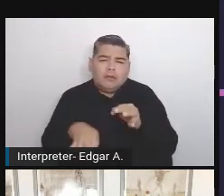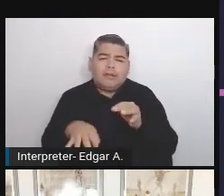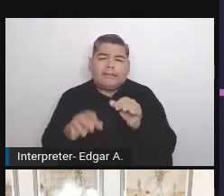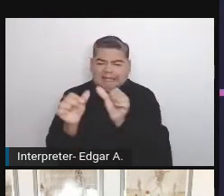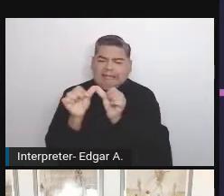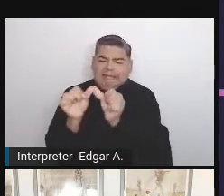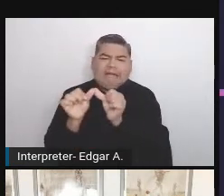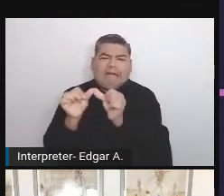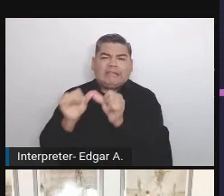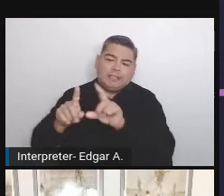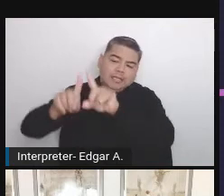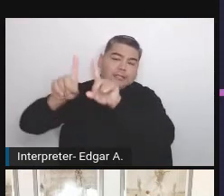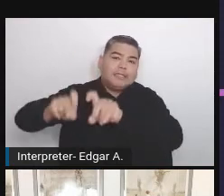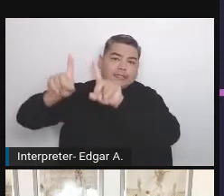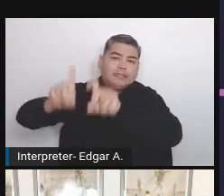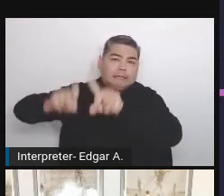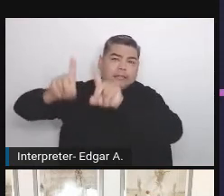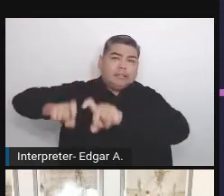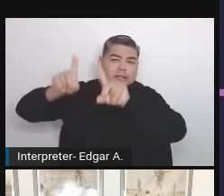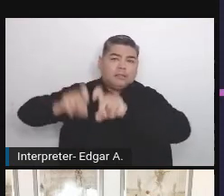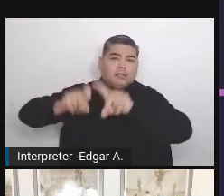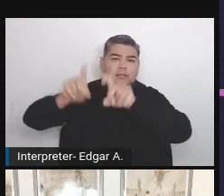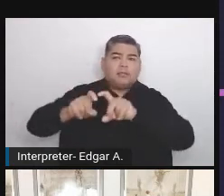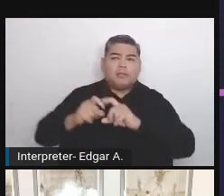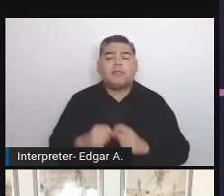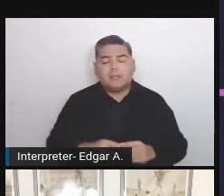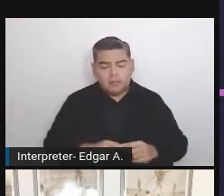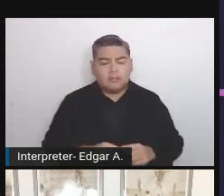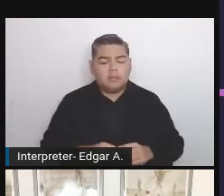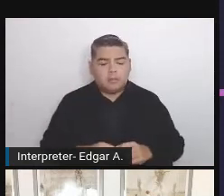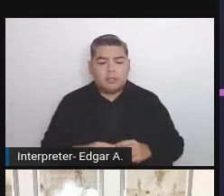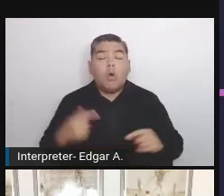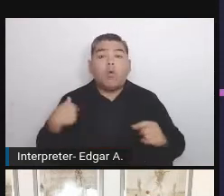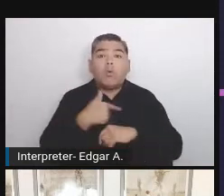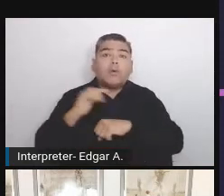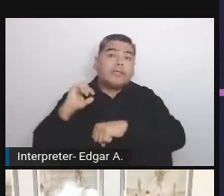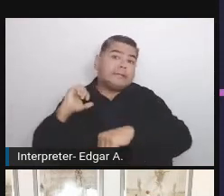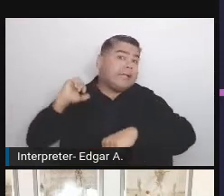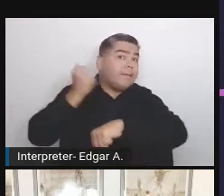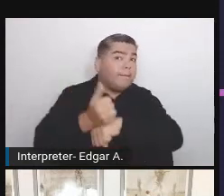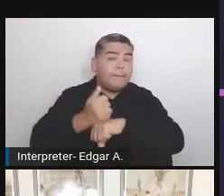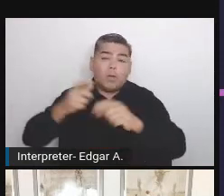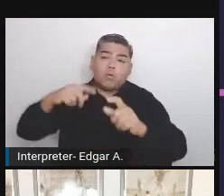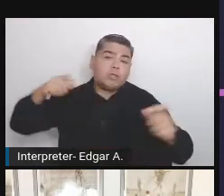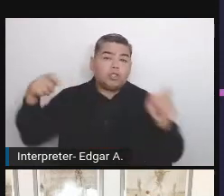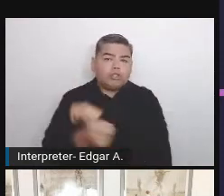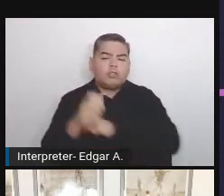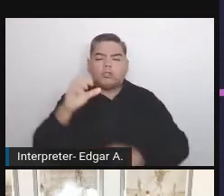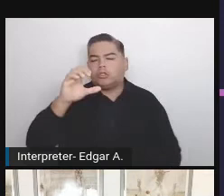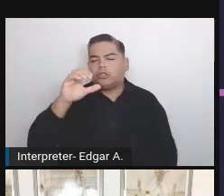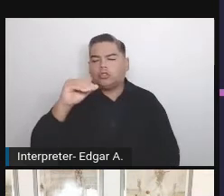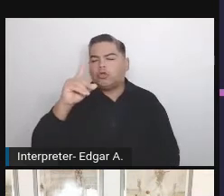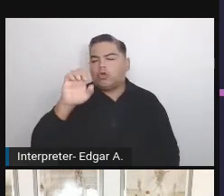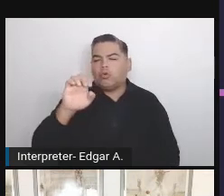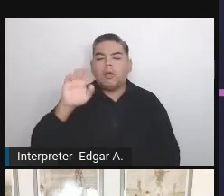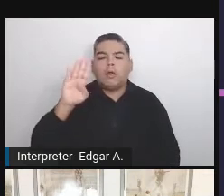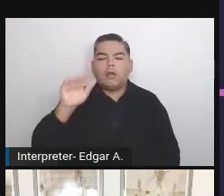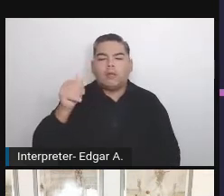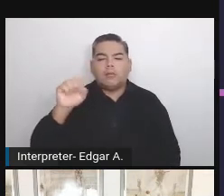Every time we create a change in our code base, we are running all the tests that we have.